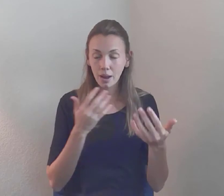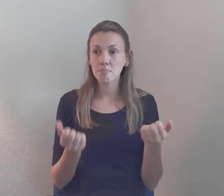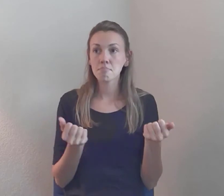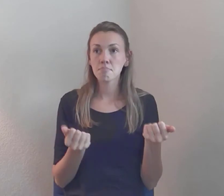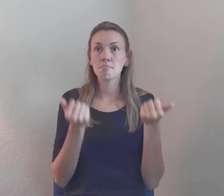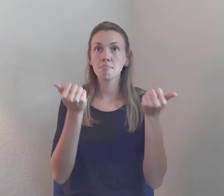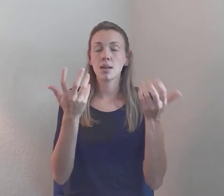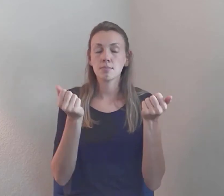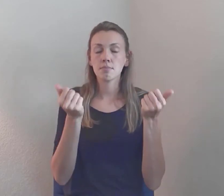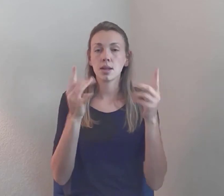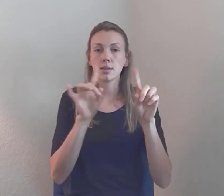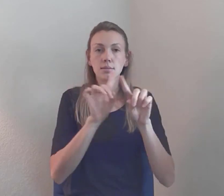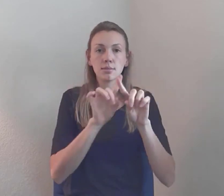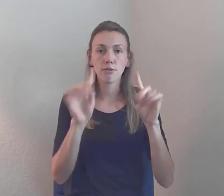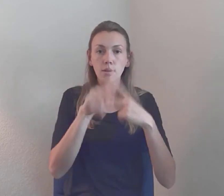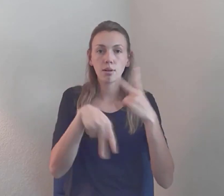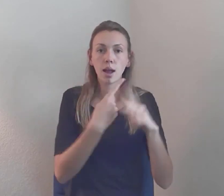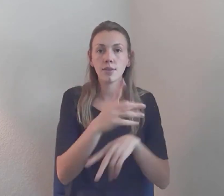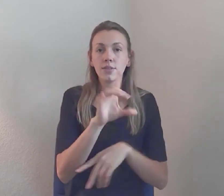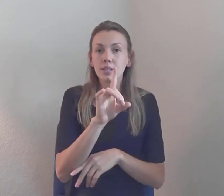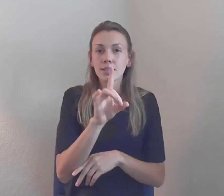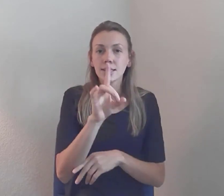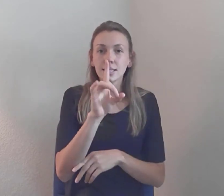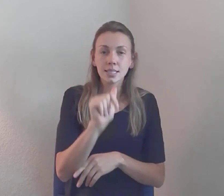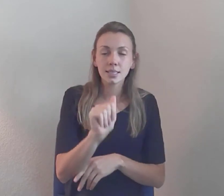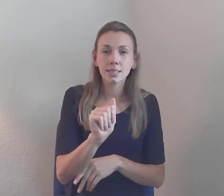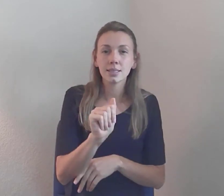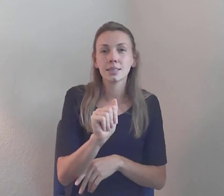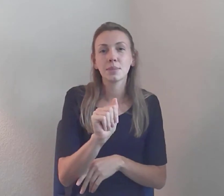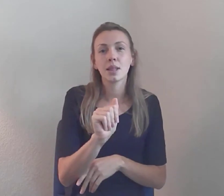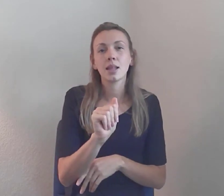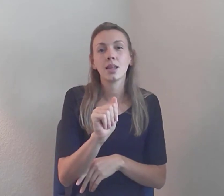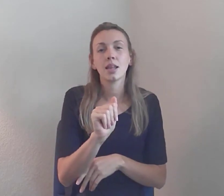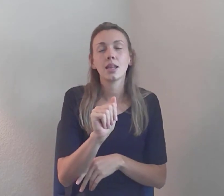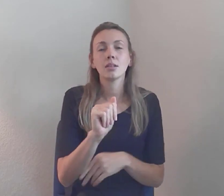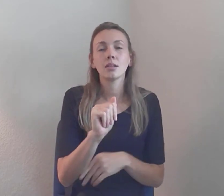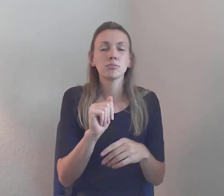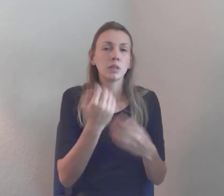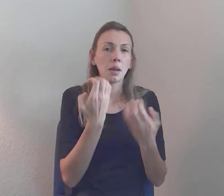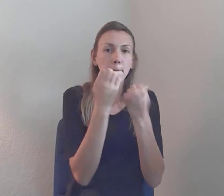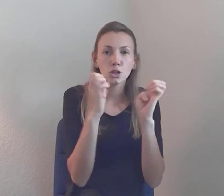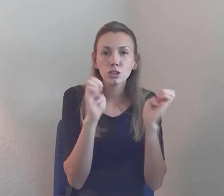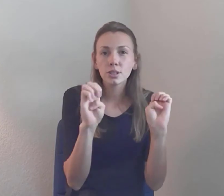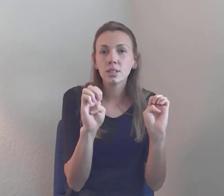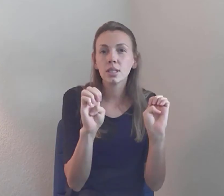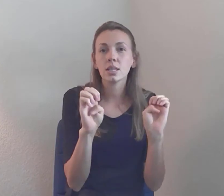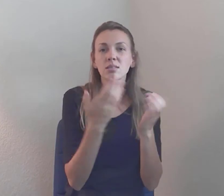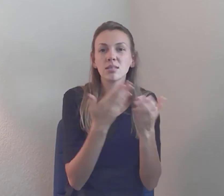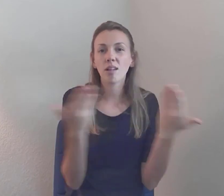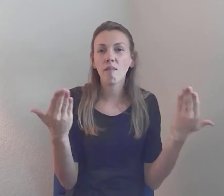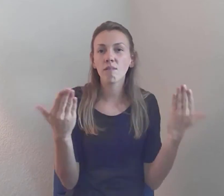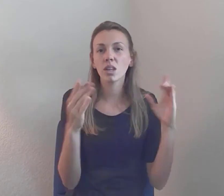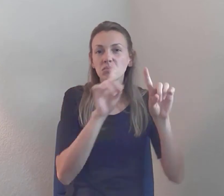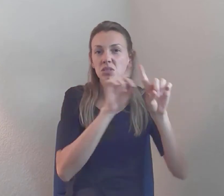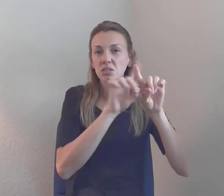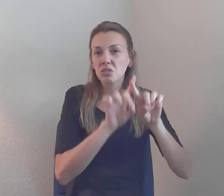she's done emergency... Uhmm... All kinds of national stuff on emergency's... Emergency stuff, so she's... This is a pretty busy time